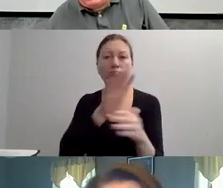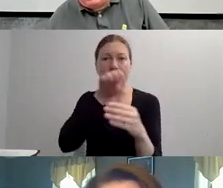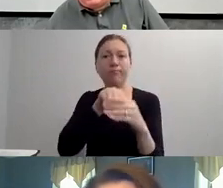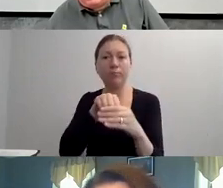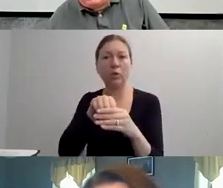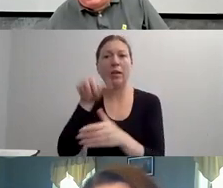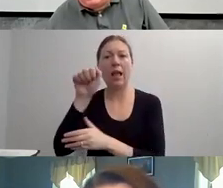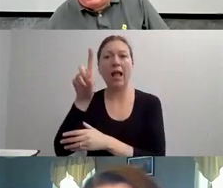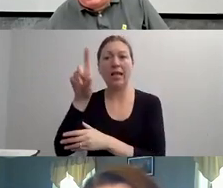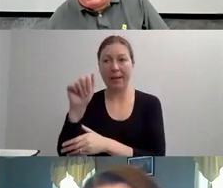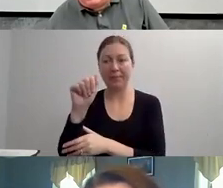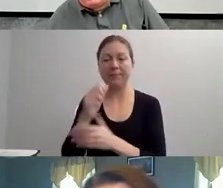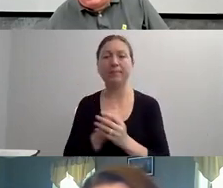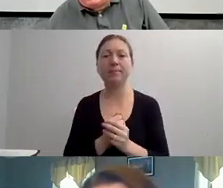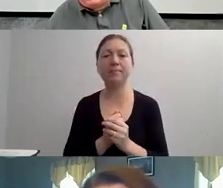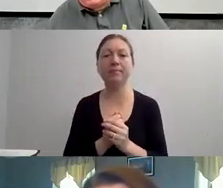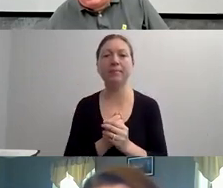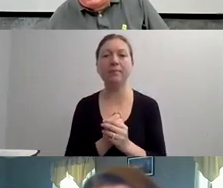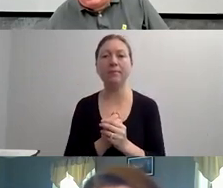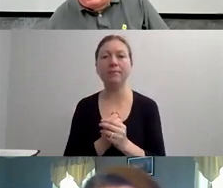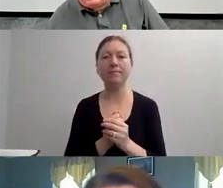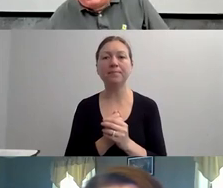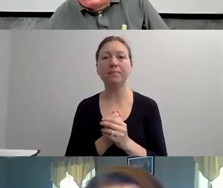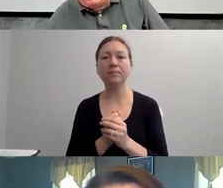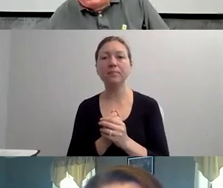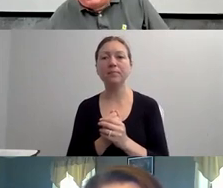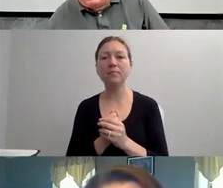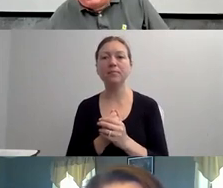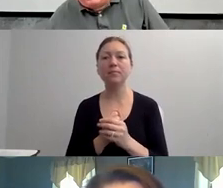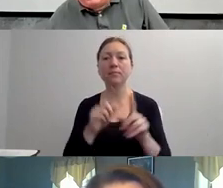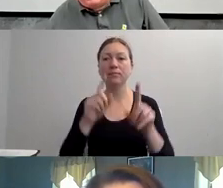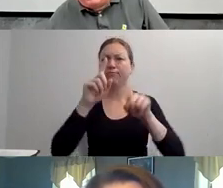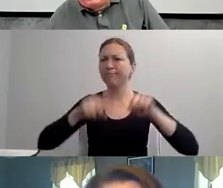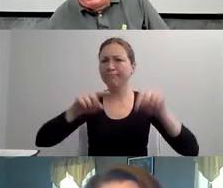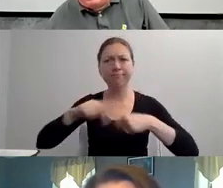"ACCESSIBLE ALSO DESCRIBES PRODUCTS AND SERVICES.